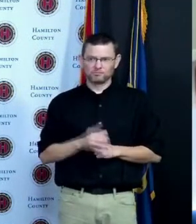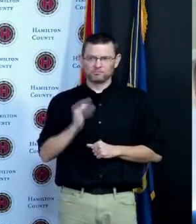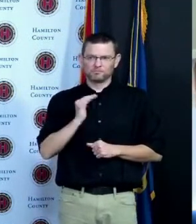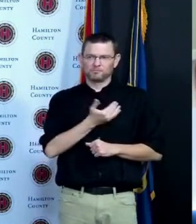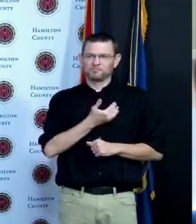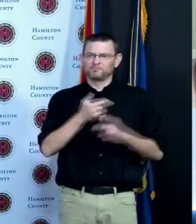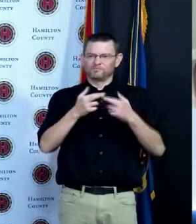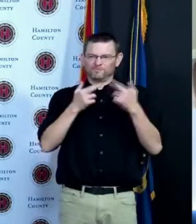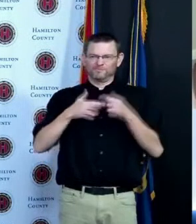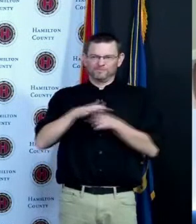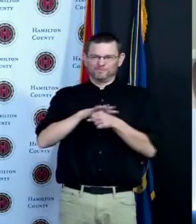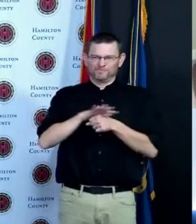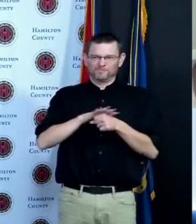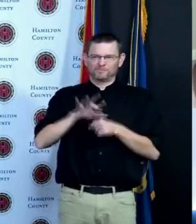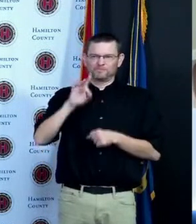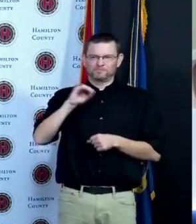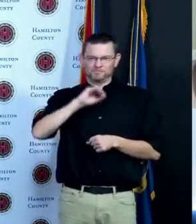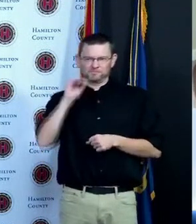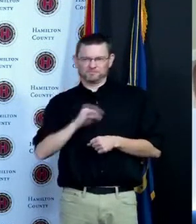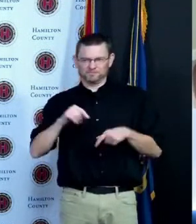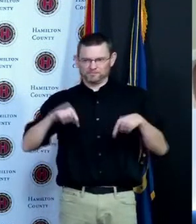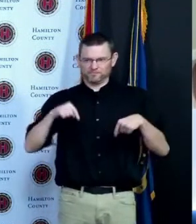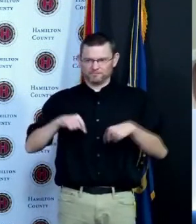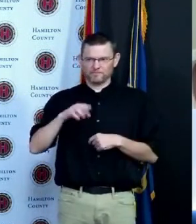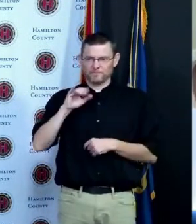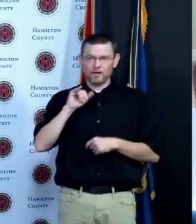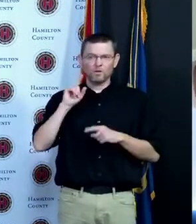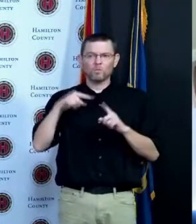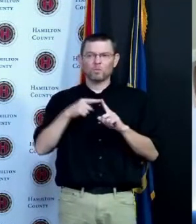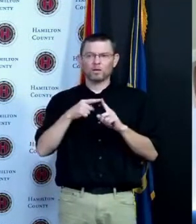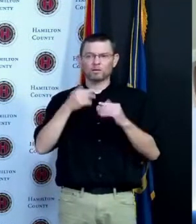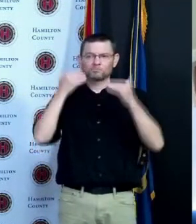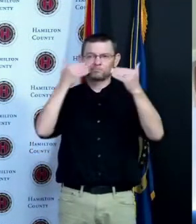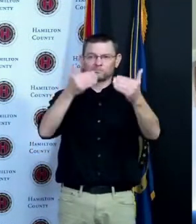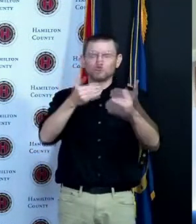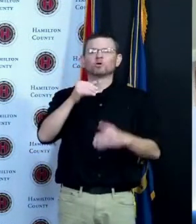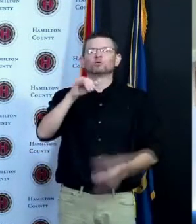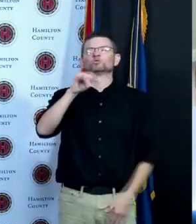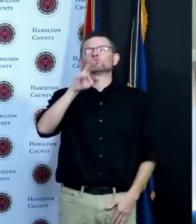it's a very optimistic and very difficult goal but if we don't set the bar high then then we won't be